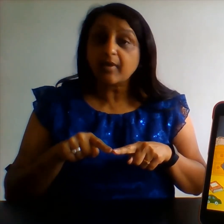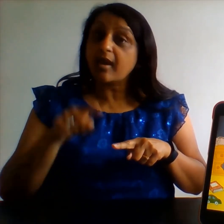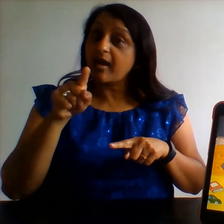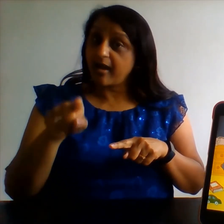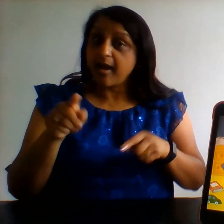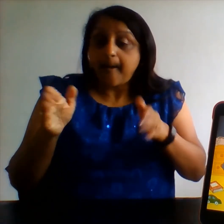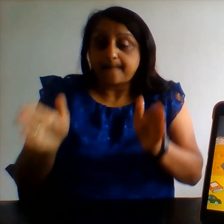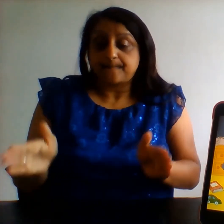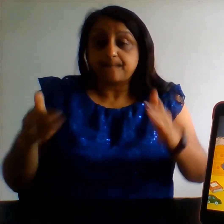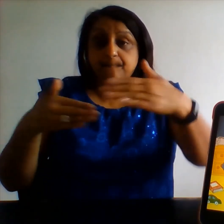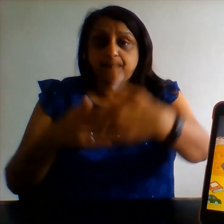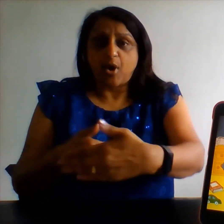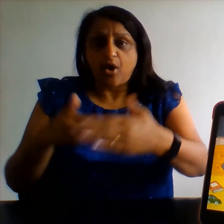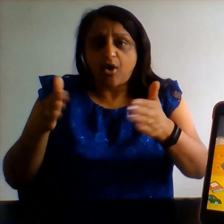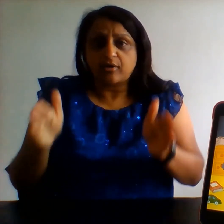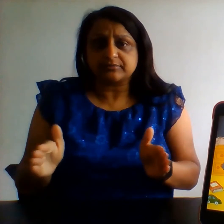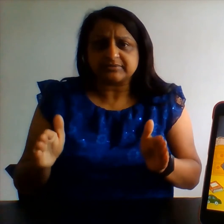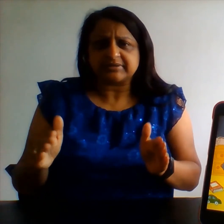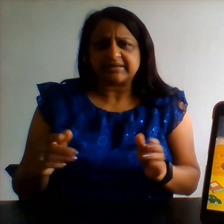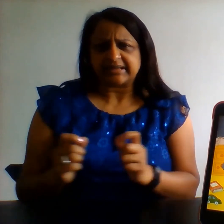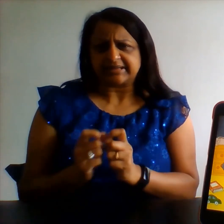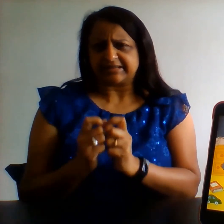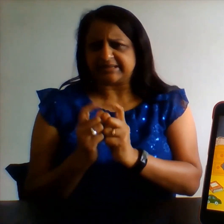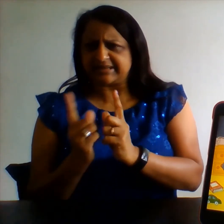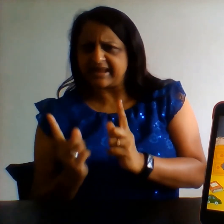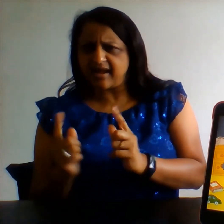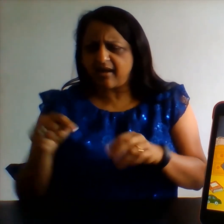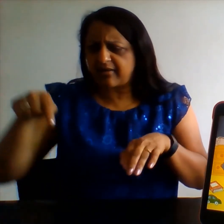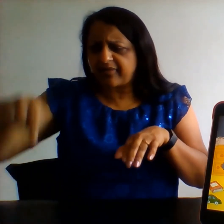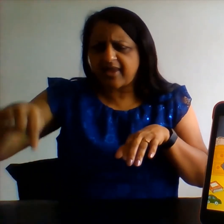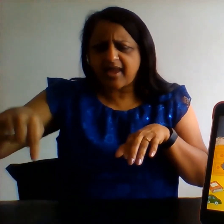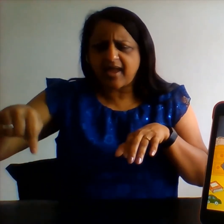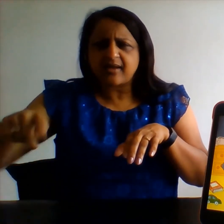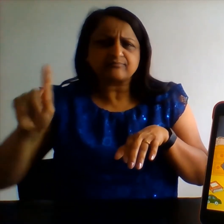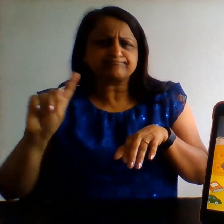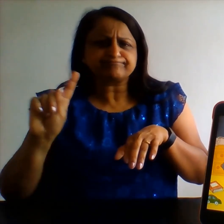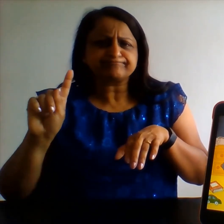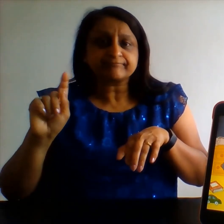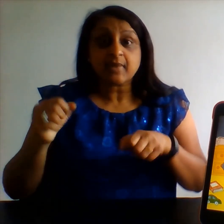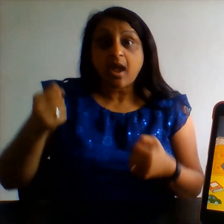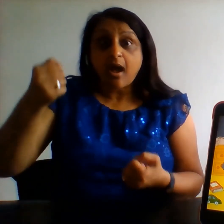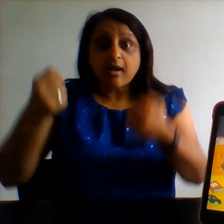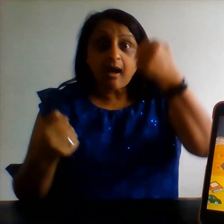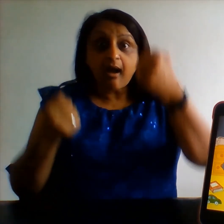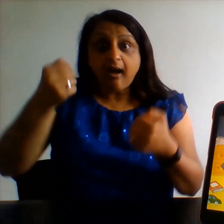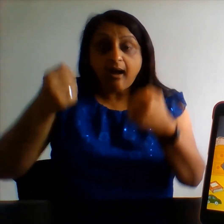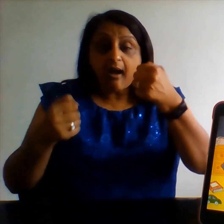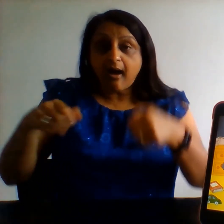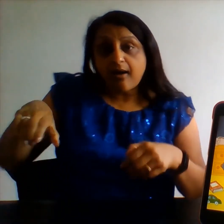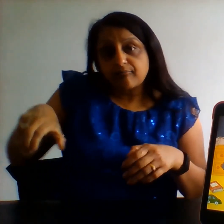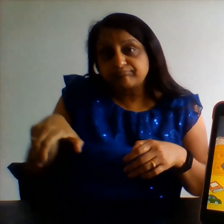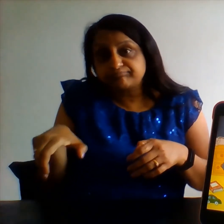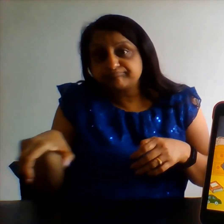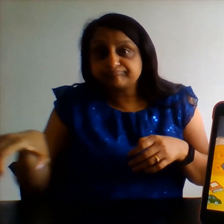Oh! Just next to the toy box, sitting on the floor, is a car.